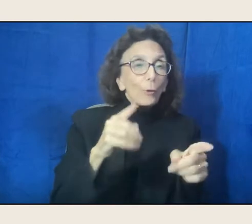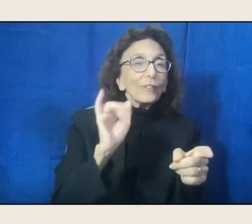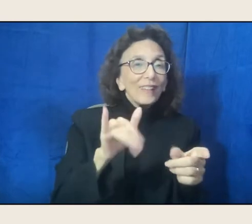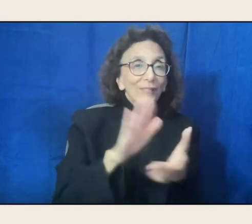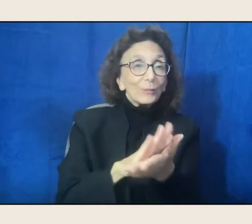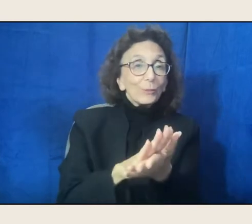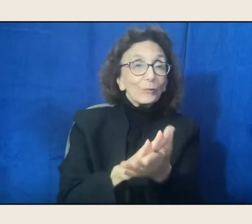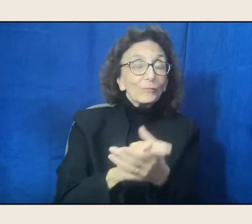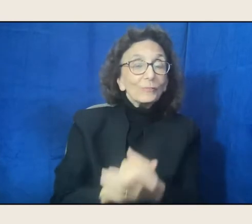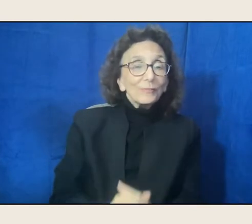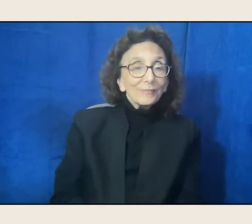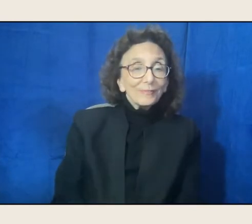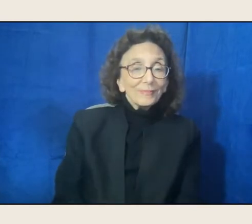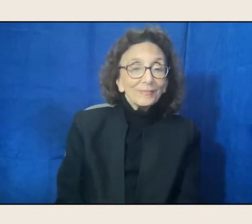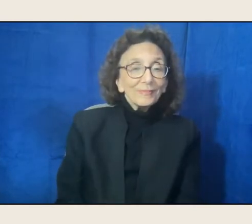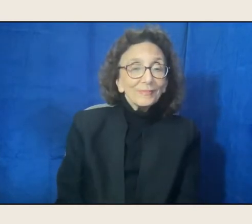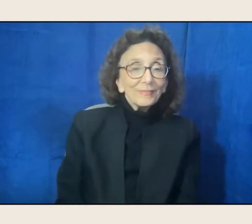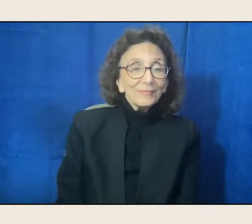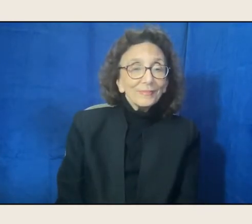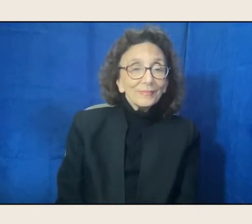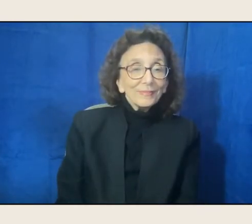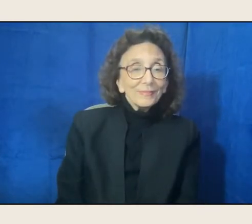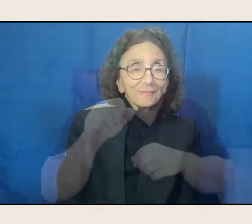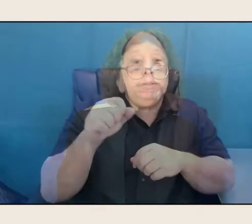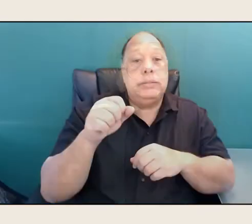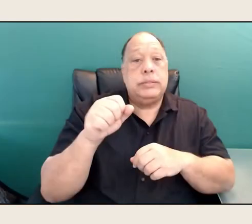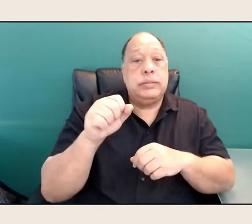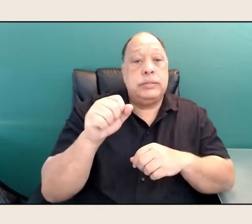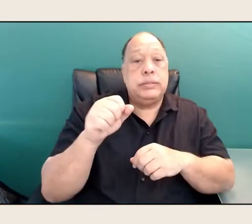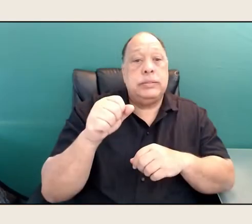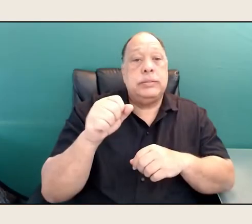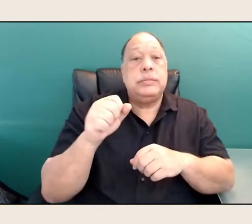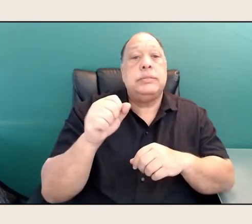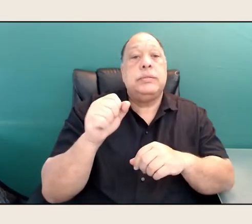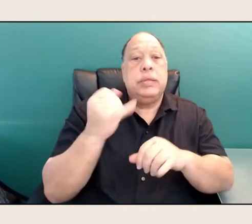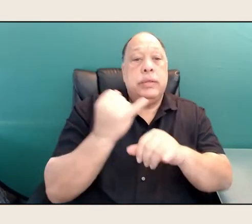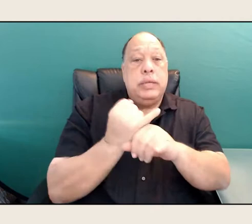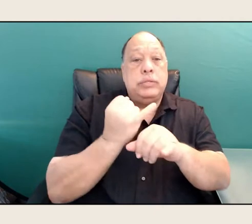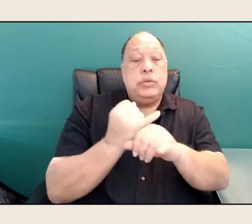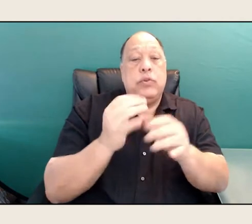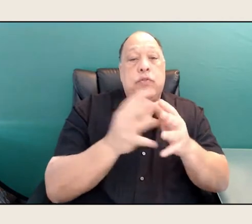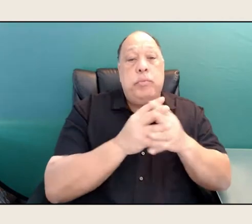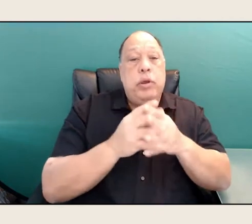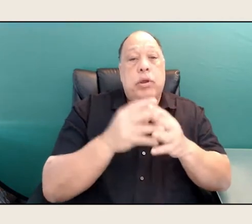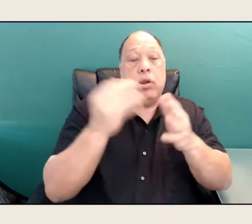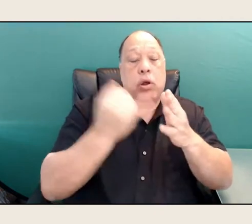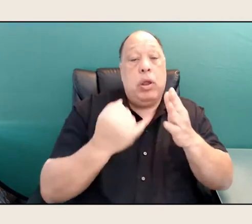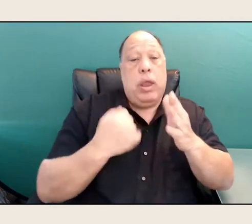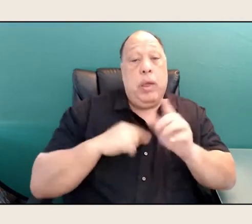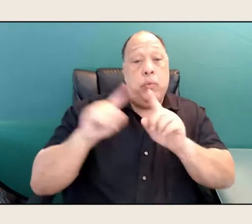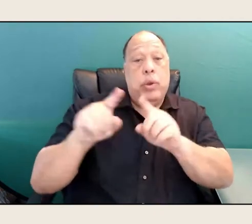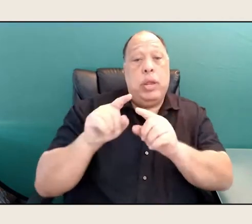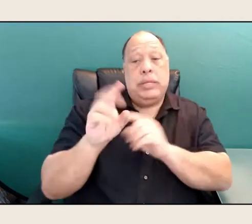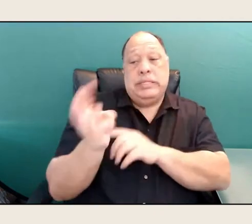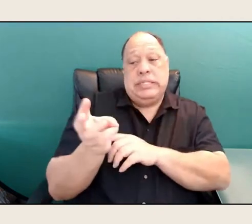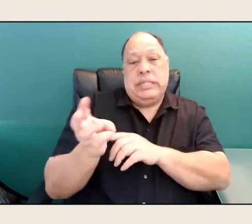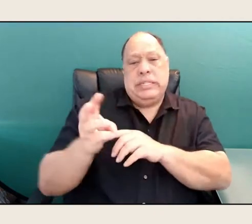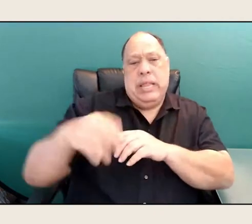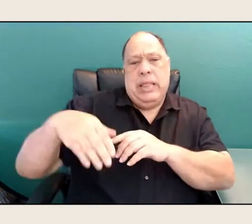Yes. The Institute of American Indian Arts. I went in the late 60s, and at that time, it was an experiment in Indian education.